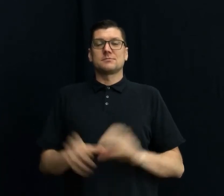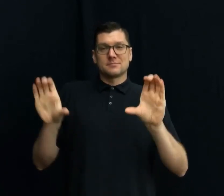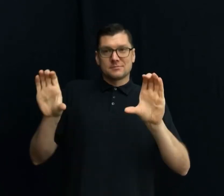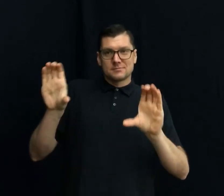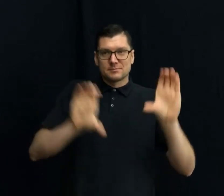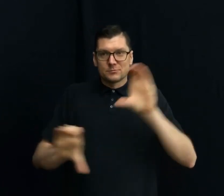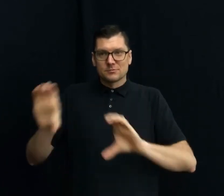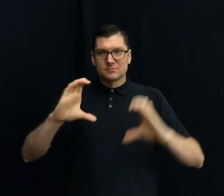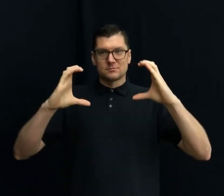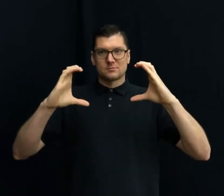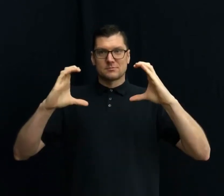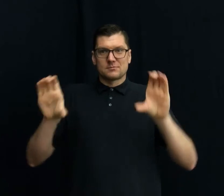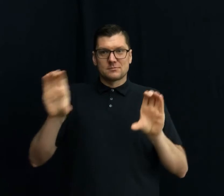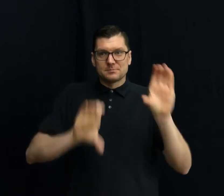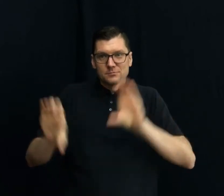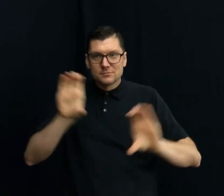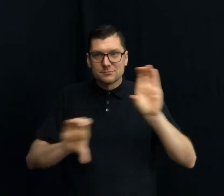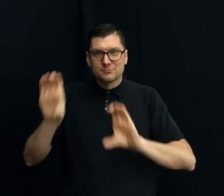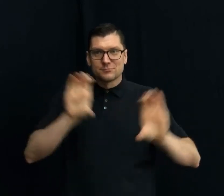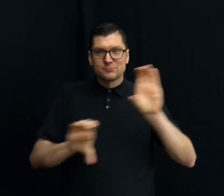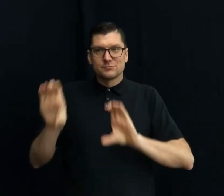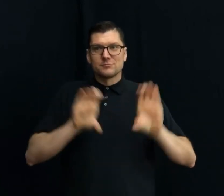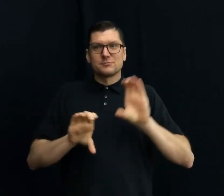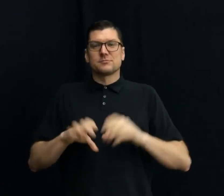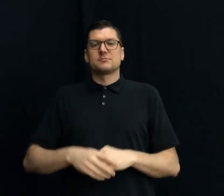CHEMISTRY